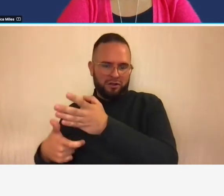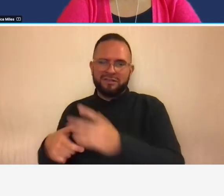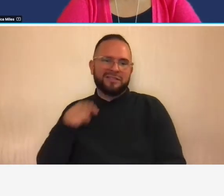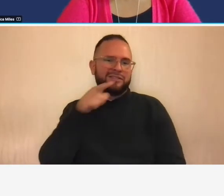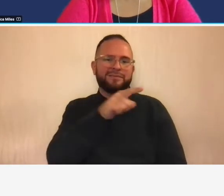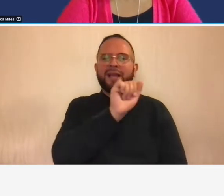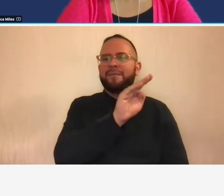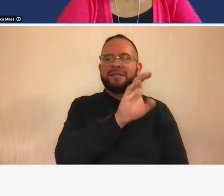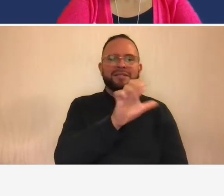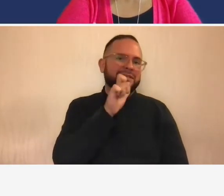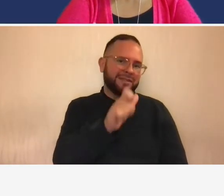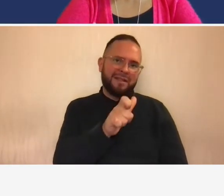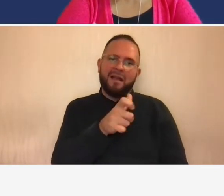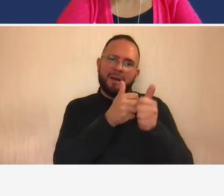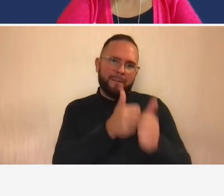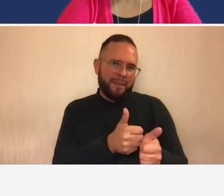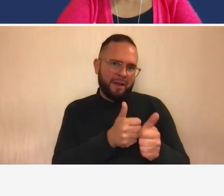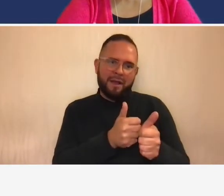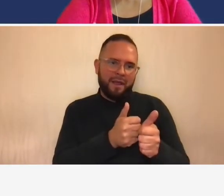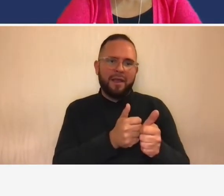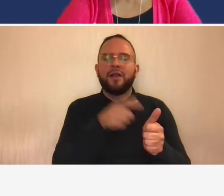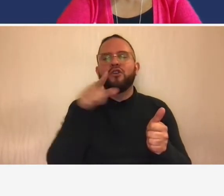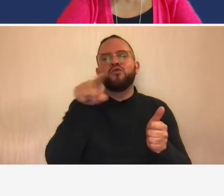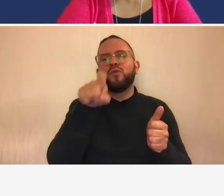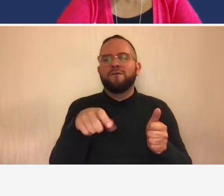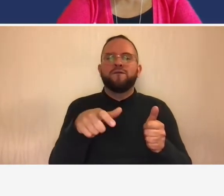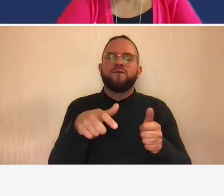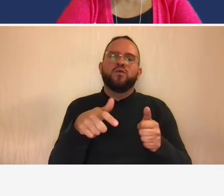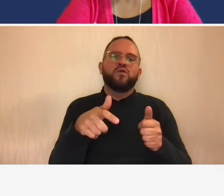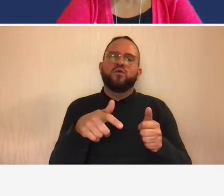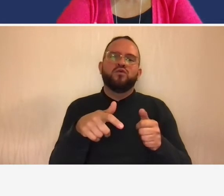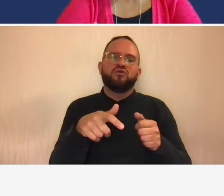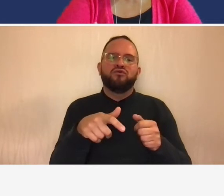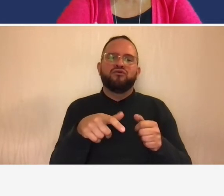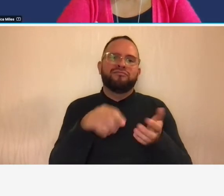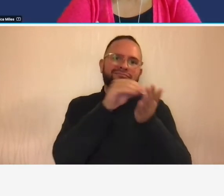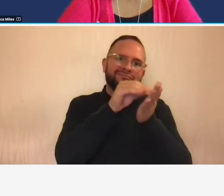because you have to record all of your time not just your billable labor and you can't just dump